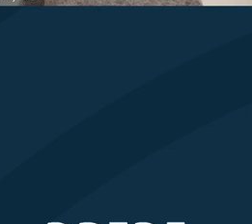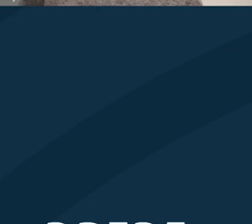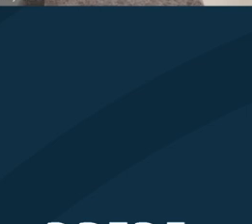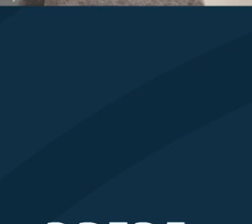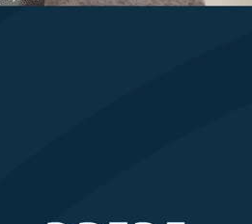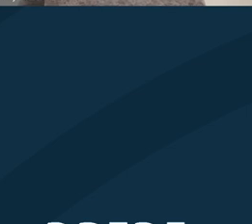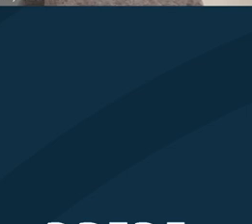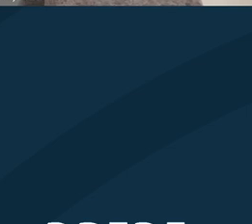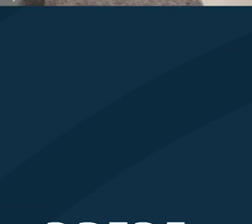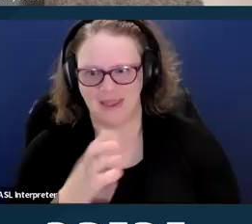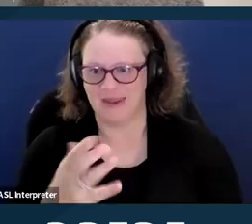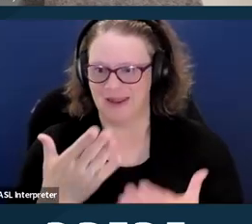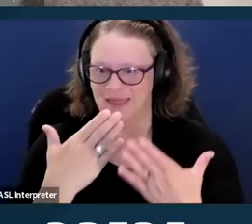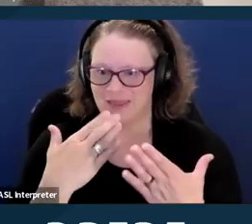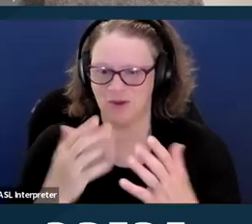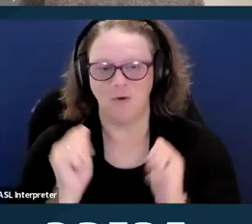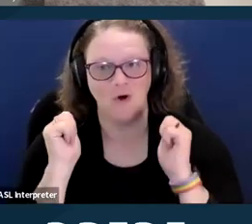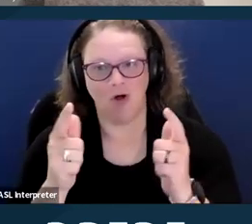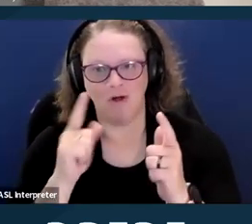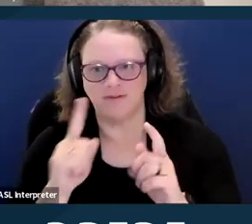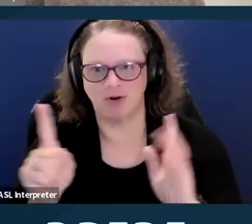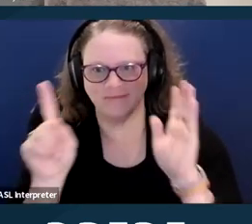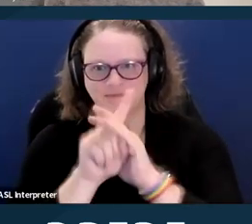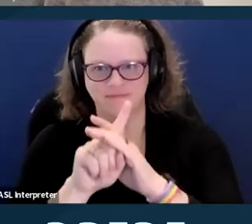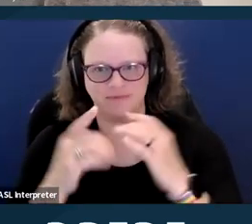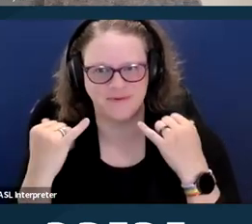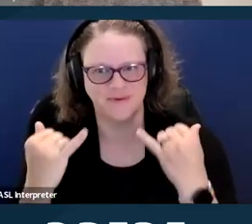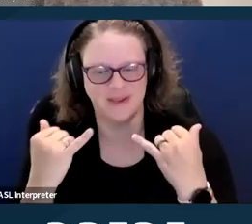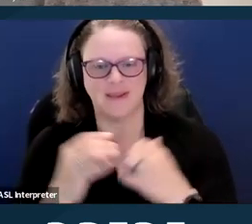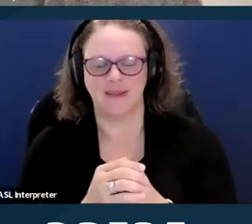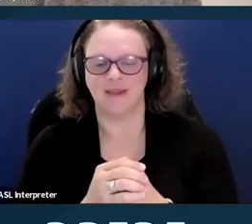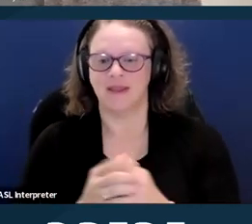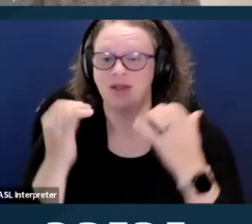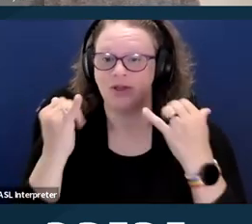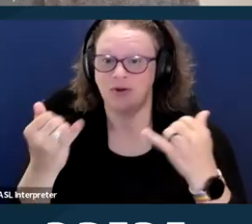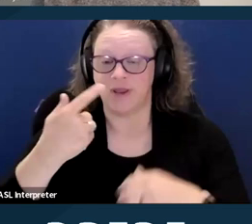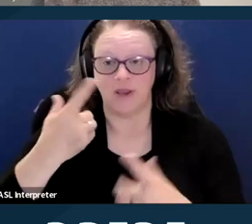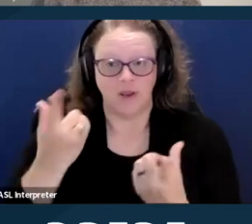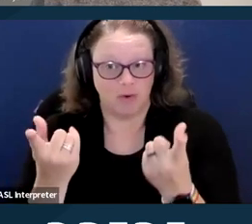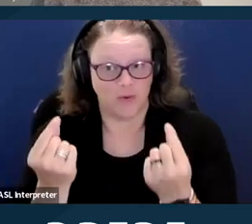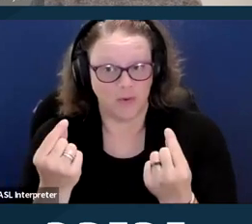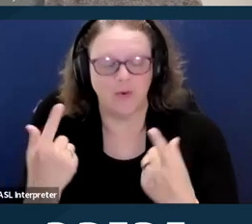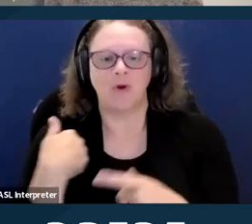Thank you all for attending today. Today, we are going to do a presentation